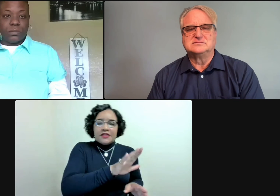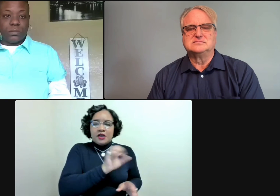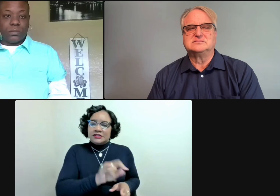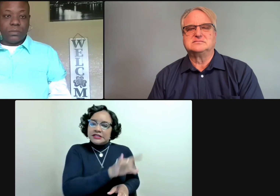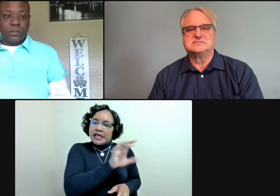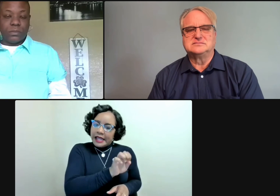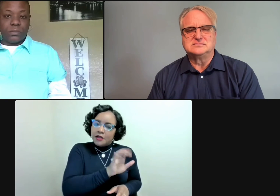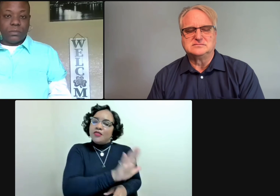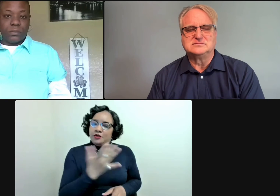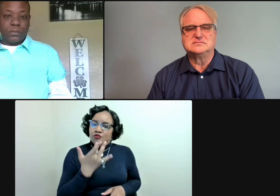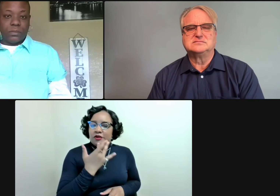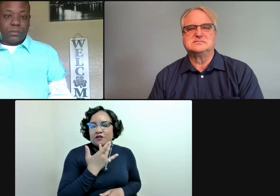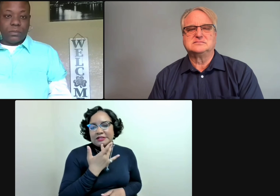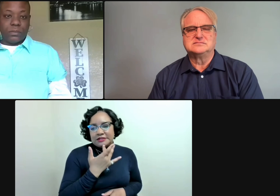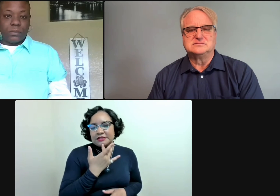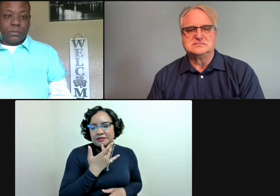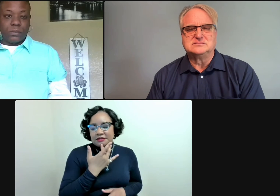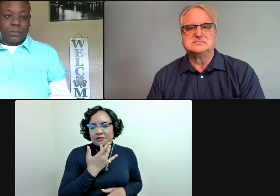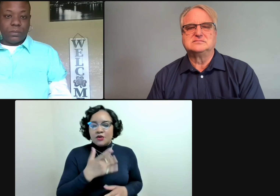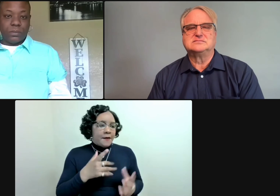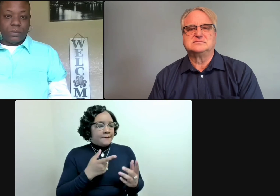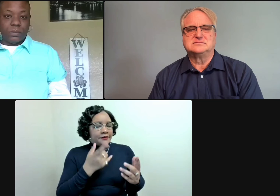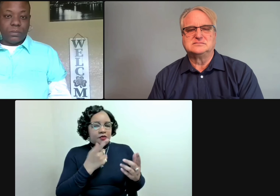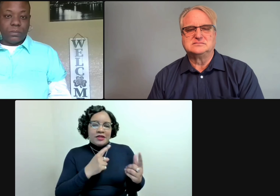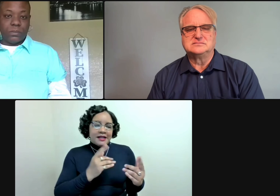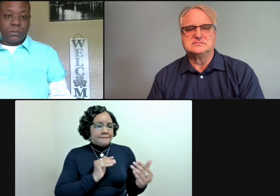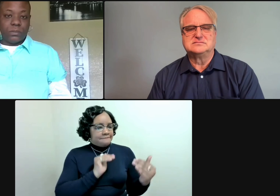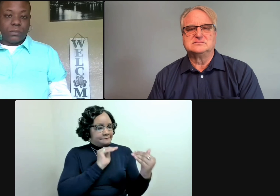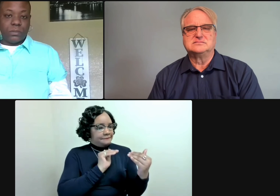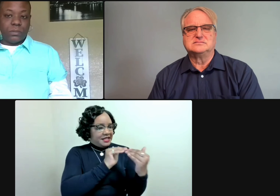their needs, their styles, and their preferences are.